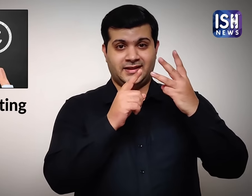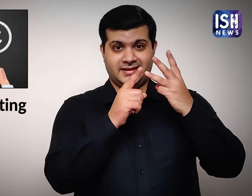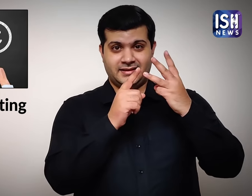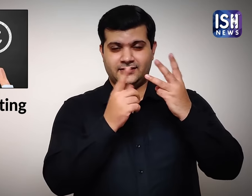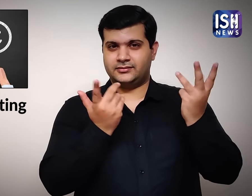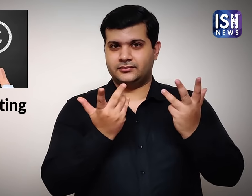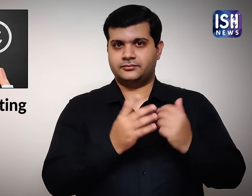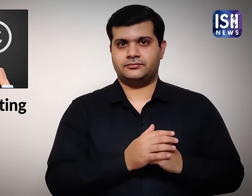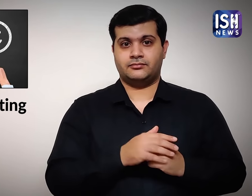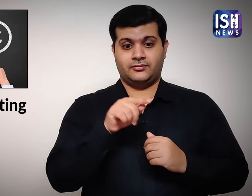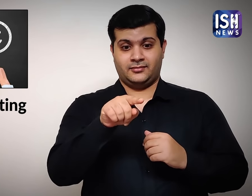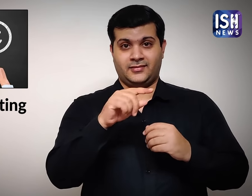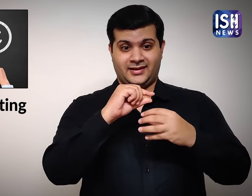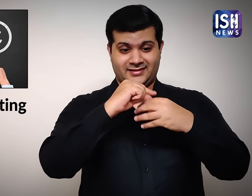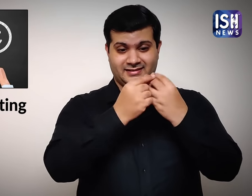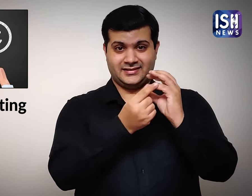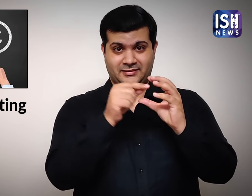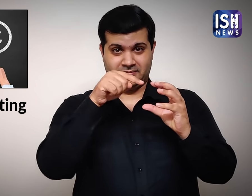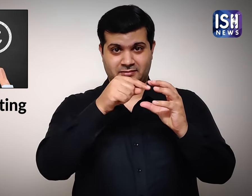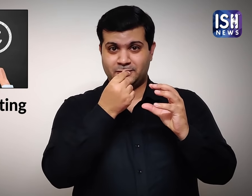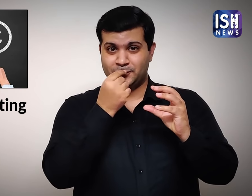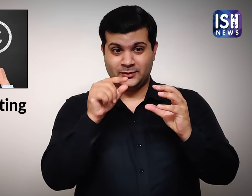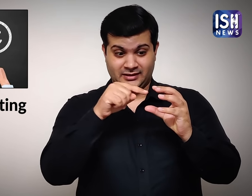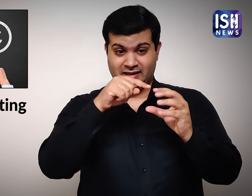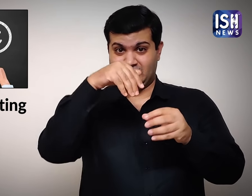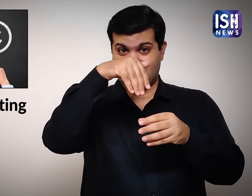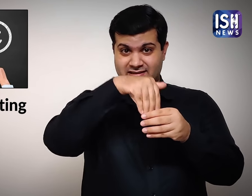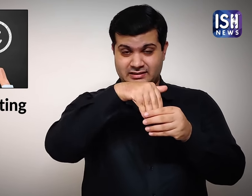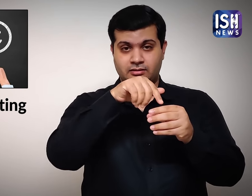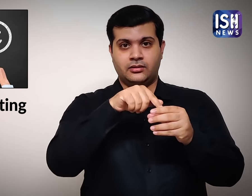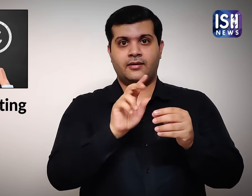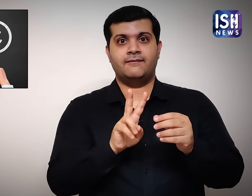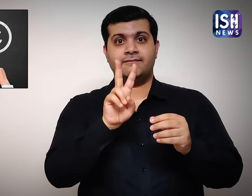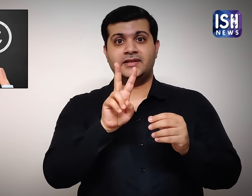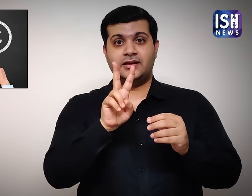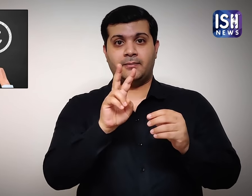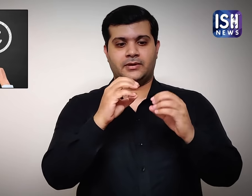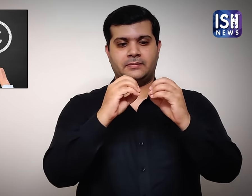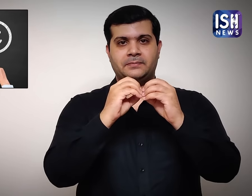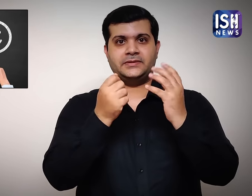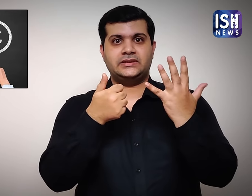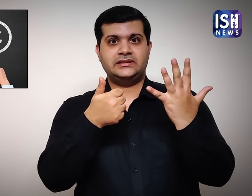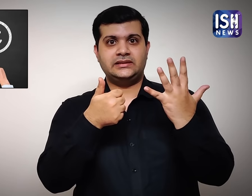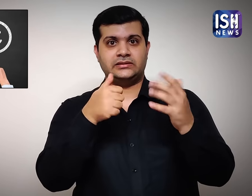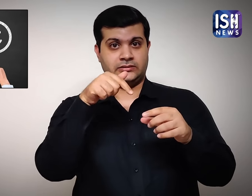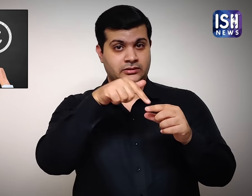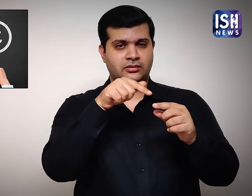Custard apples are rich in Vitamin B6.